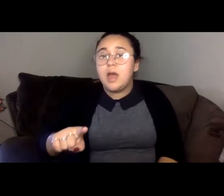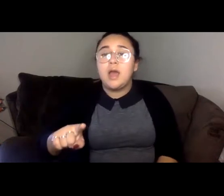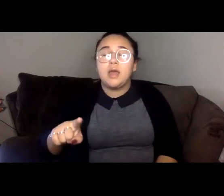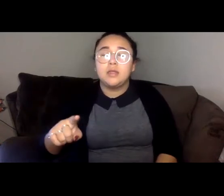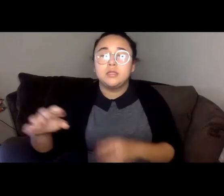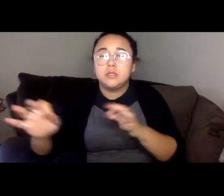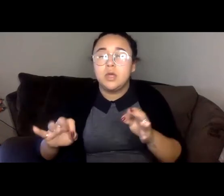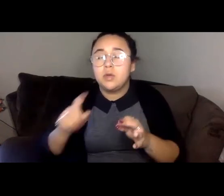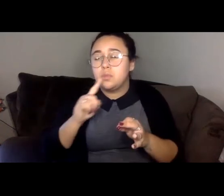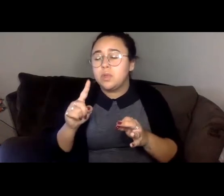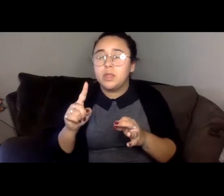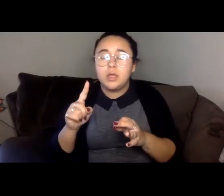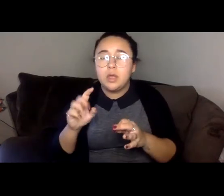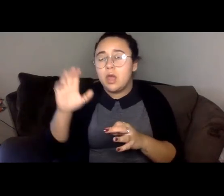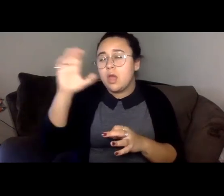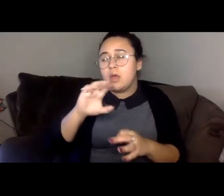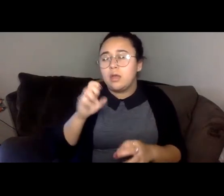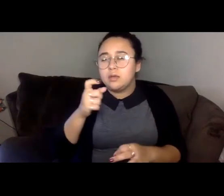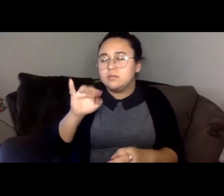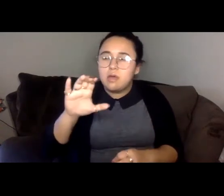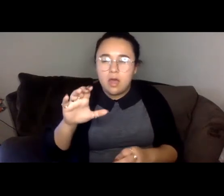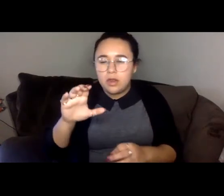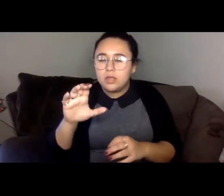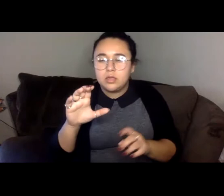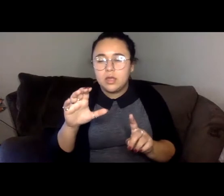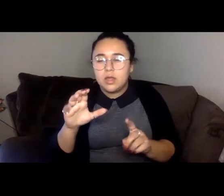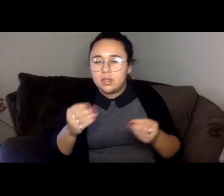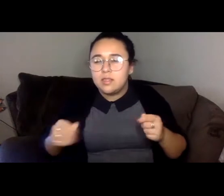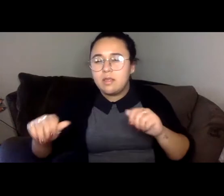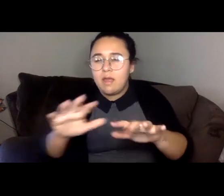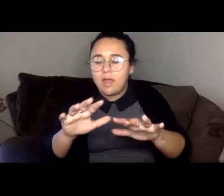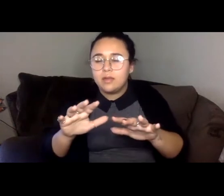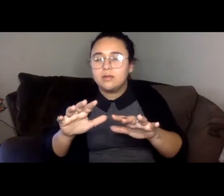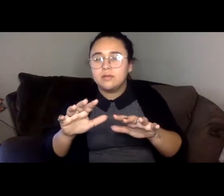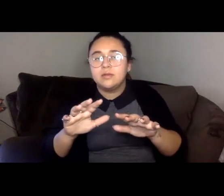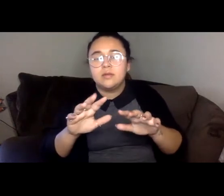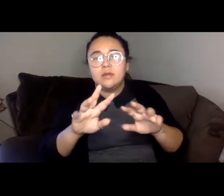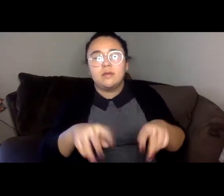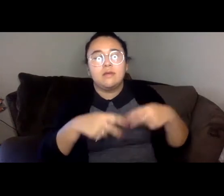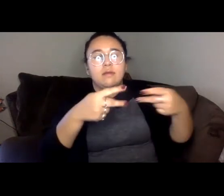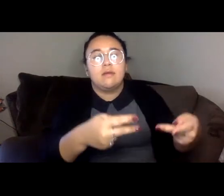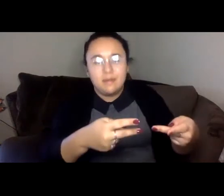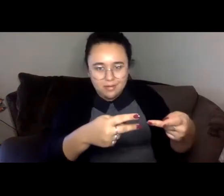and strange land, and give you the section in which the United States is described as an exotic and strange land.